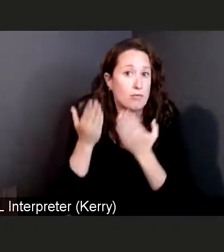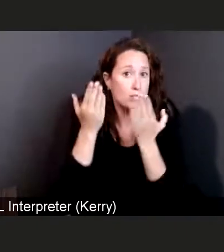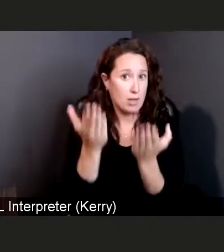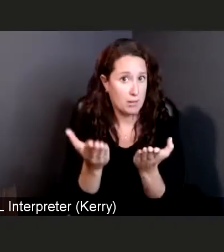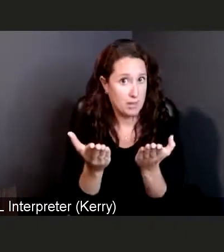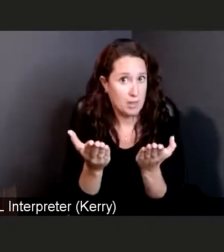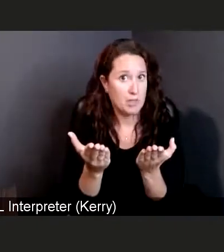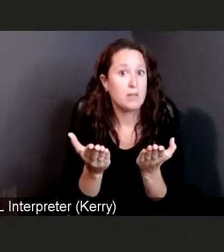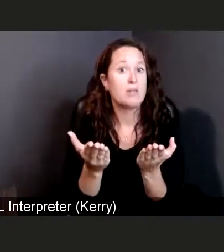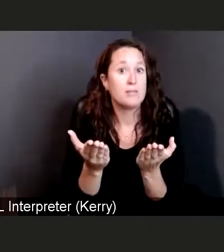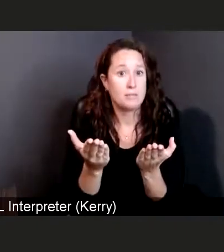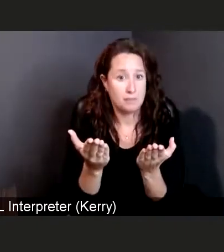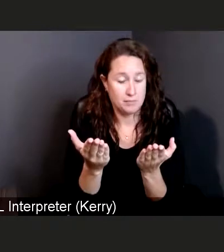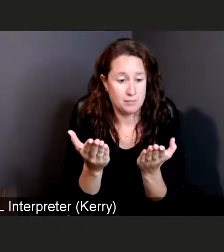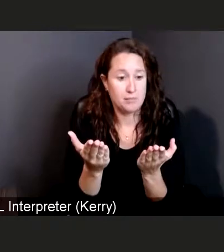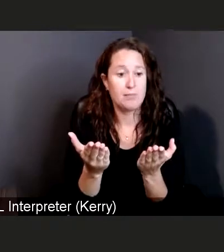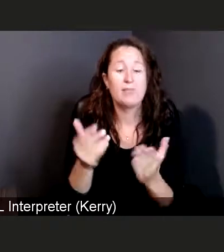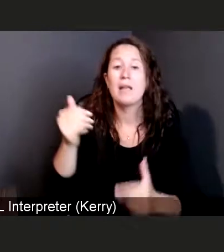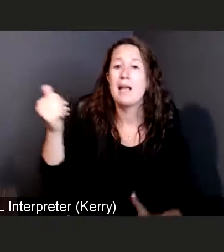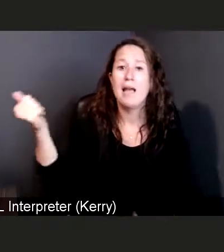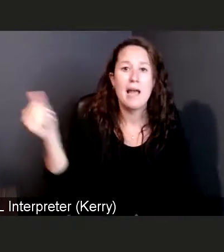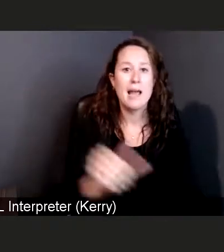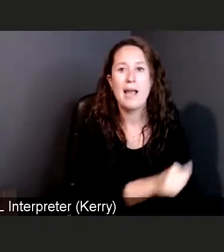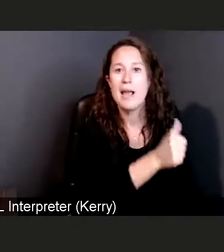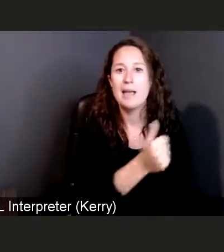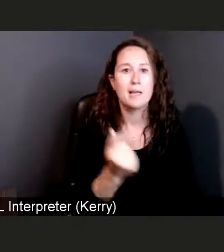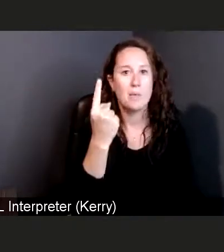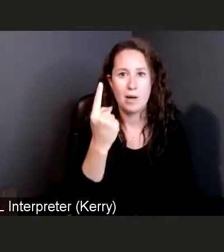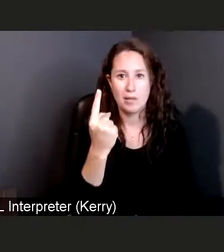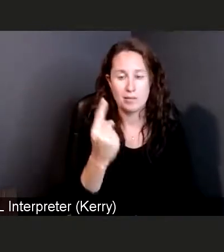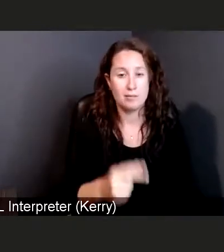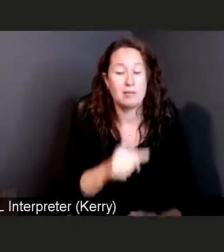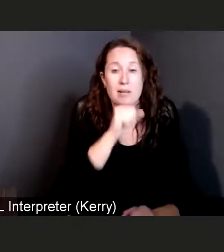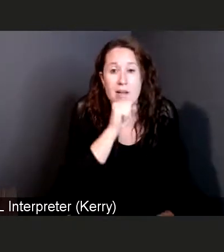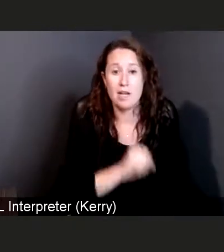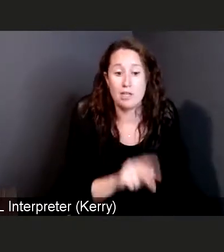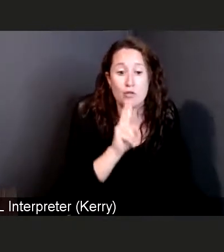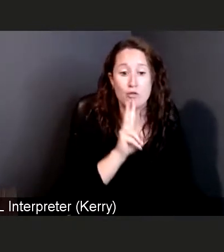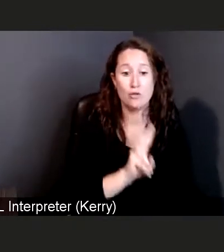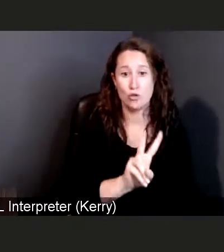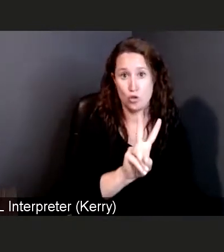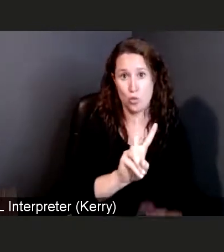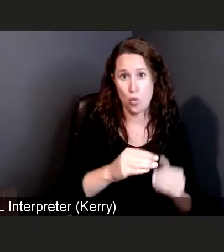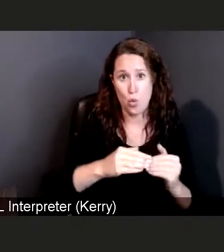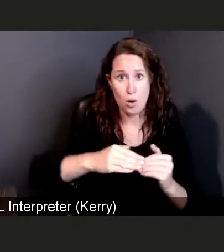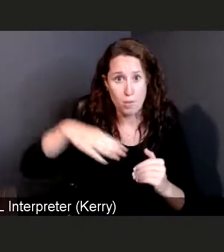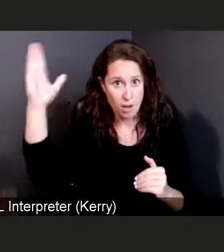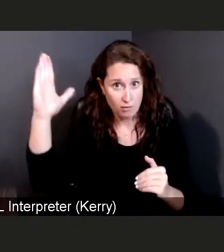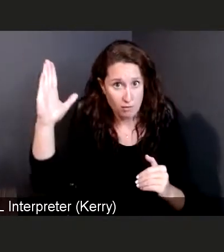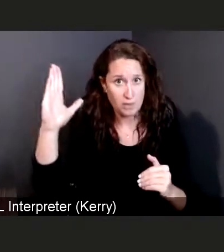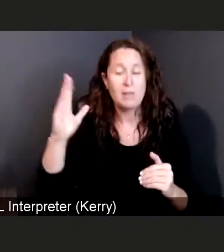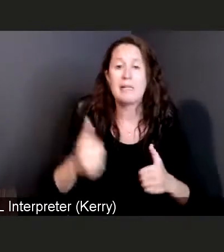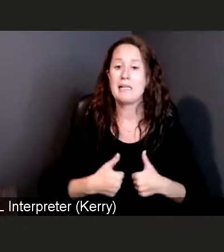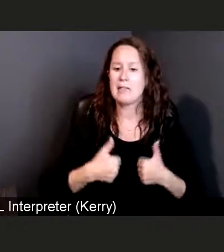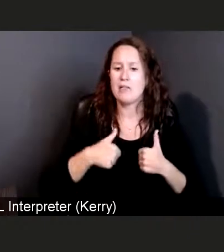is that anyone who is older than two years of age, lives in a community where there is substantial